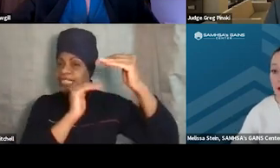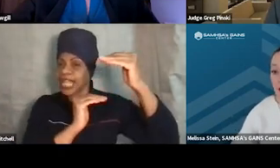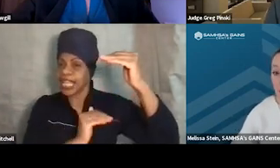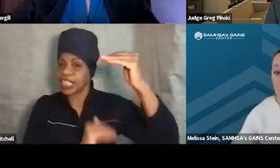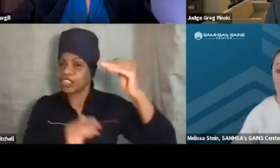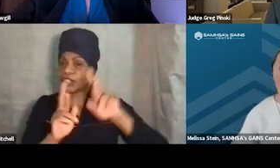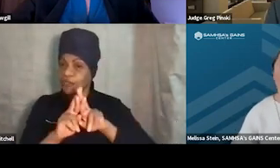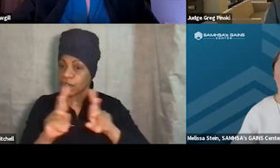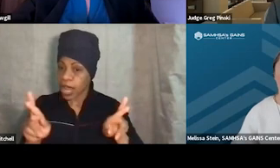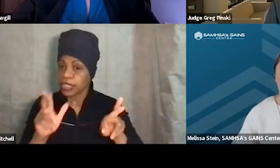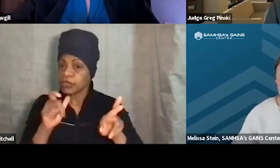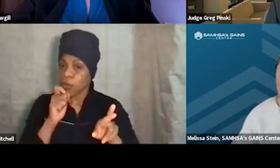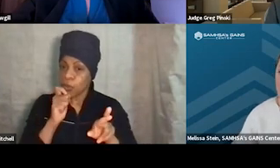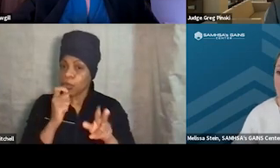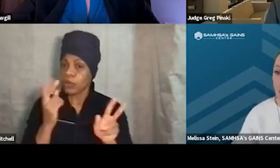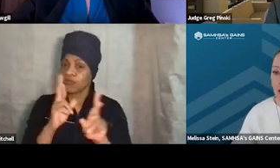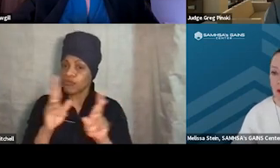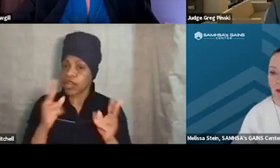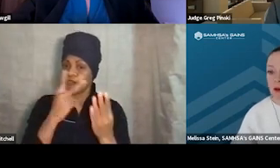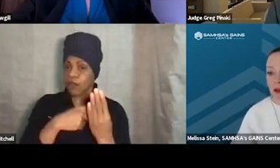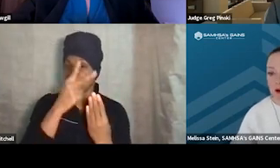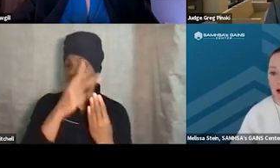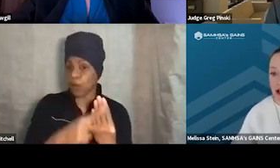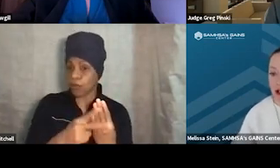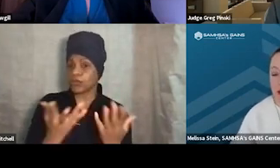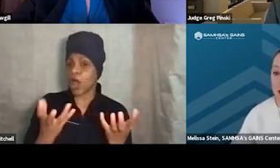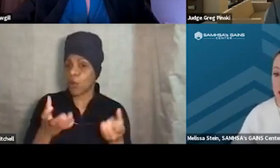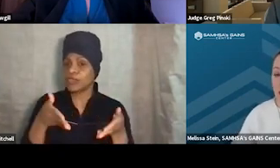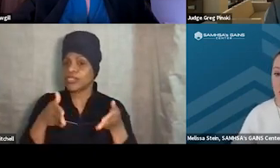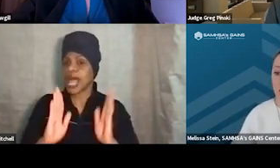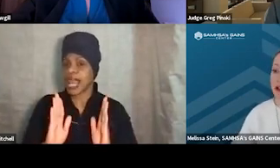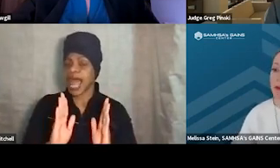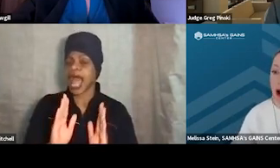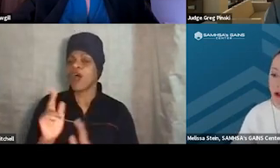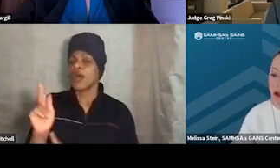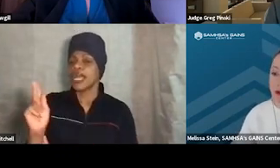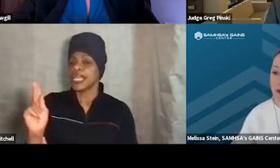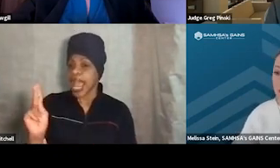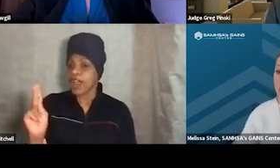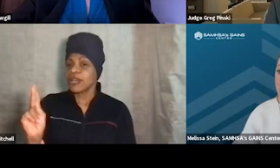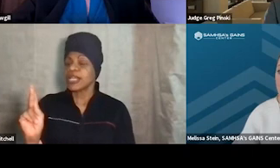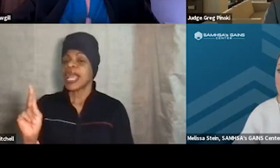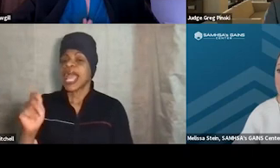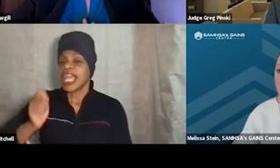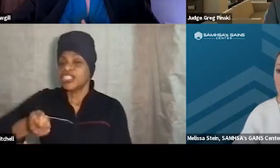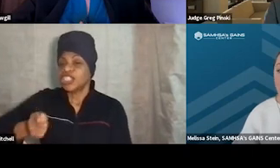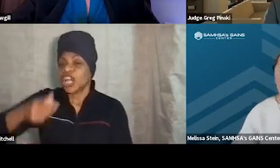And so I think I would like to give both Karen and Judge Pinski a chance to respond to those concerns